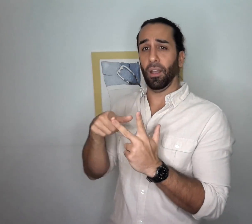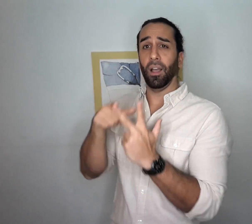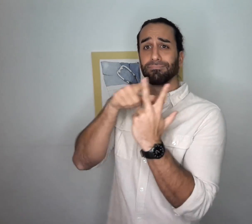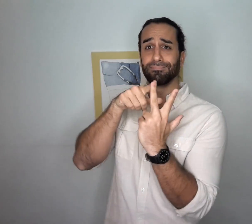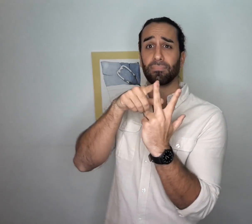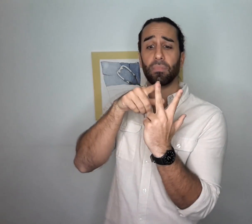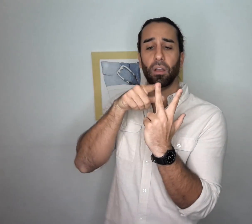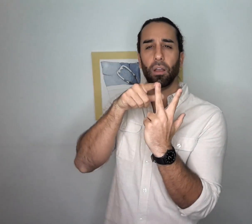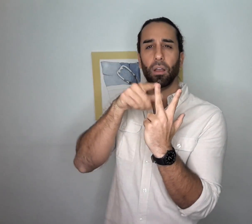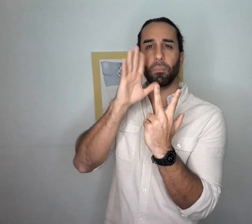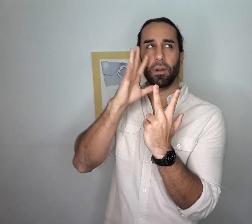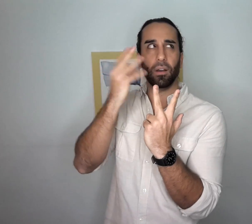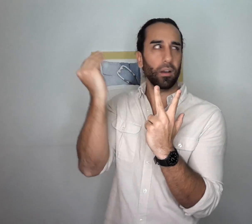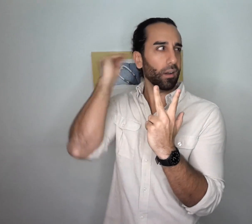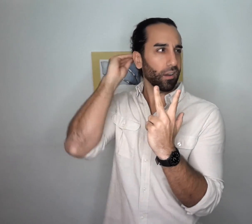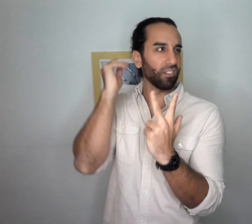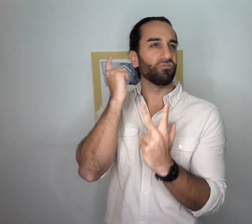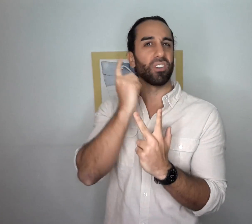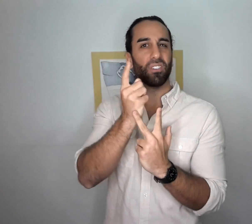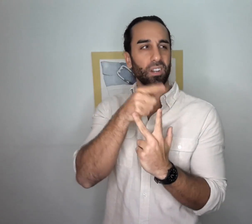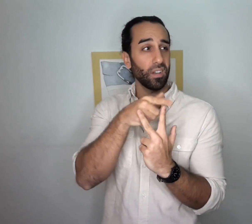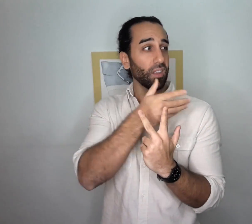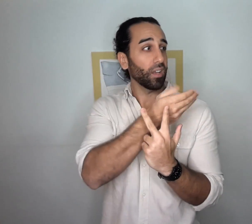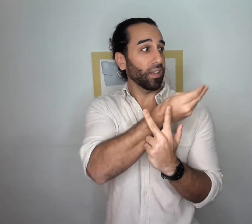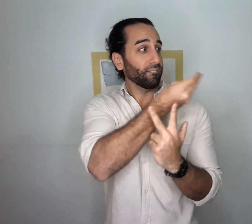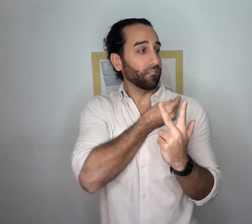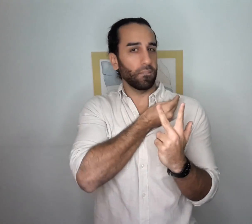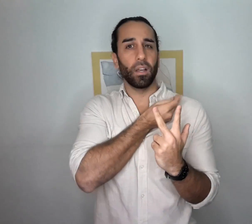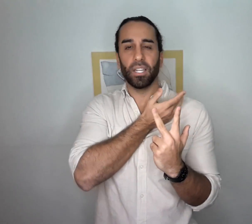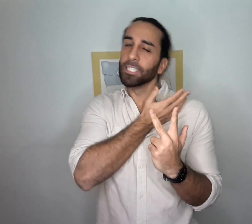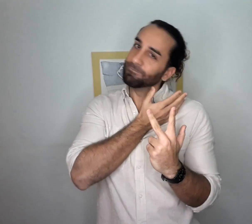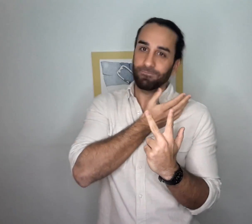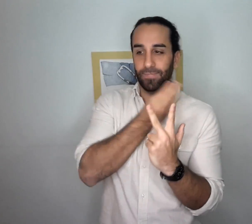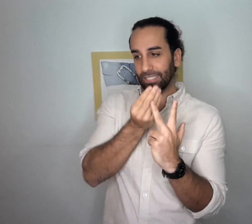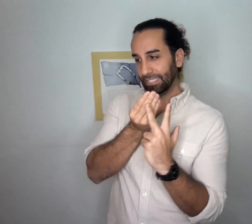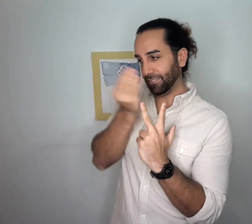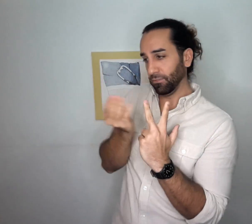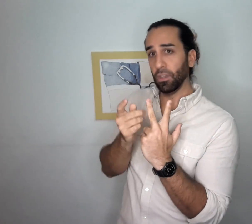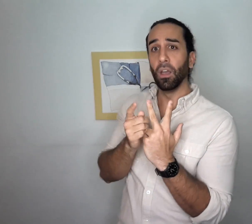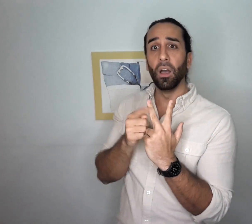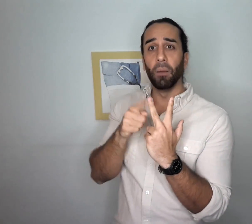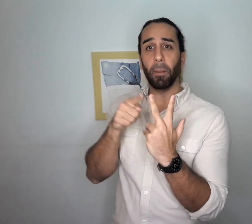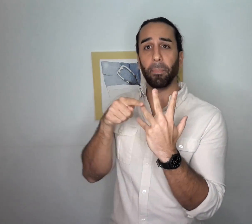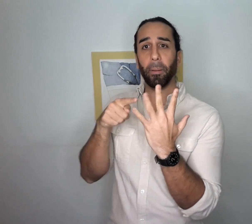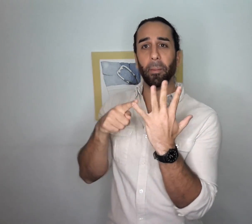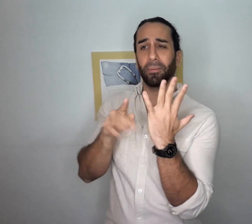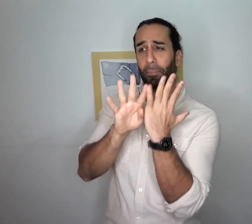In turn, our future selves will repeat this process with THEIR future selves,